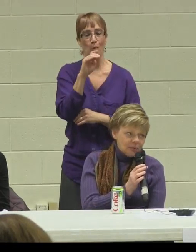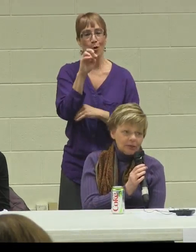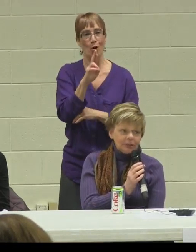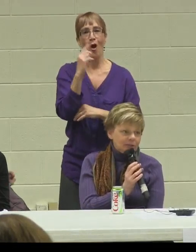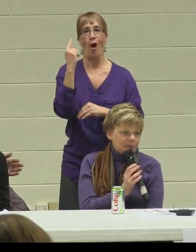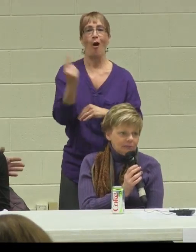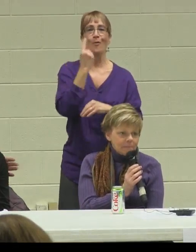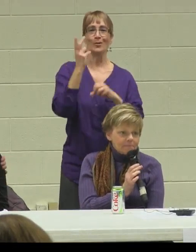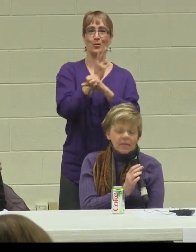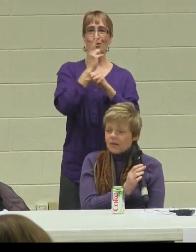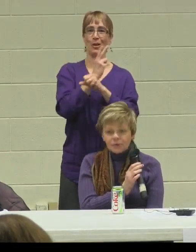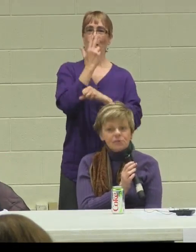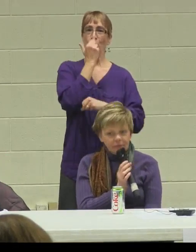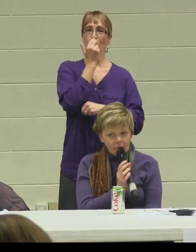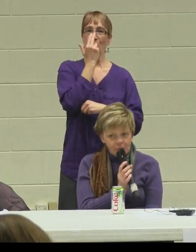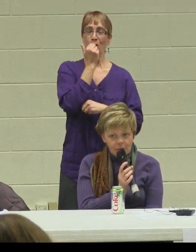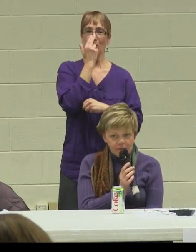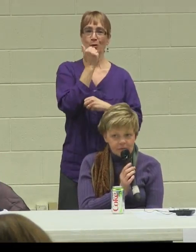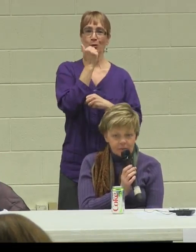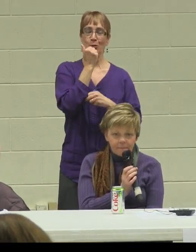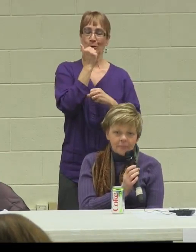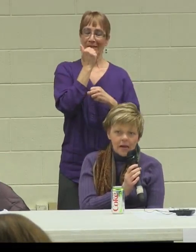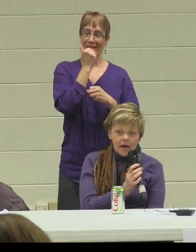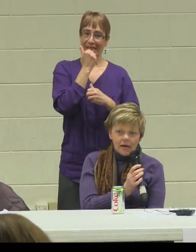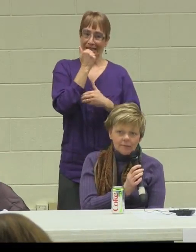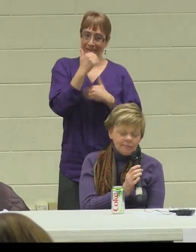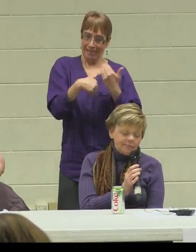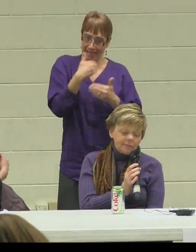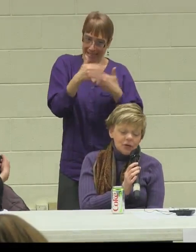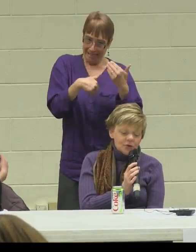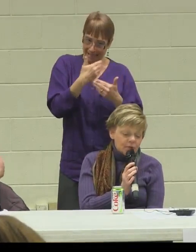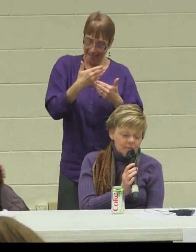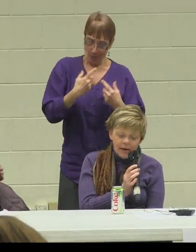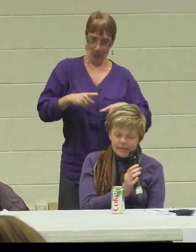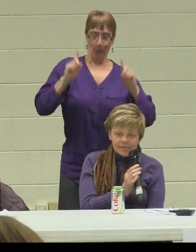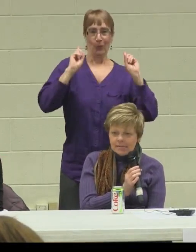humor to get through difficult moments, to remind us